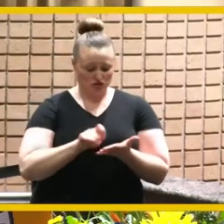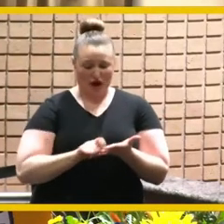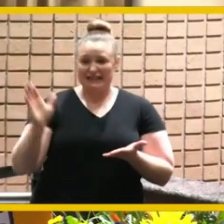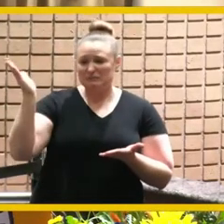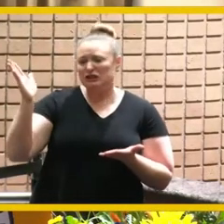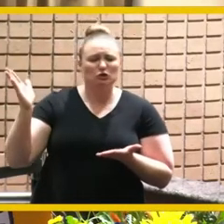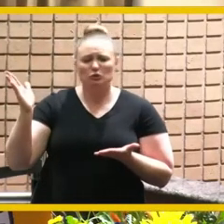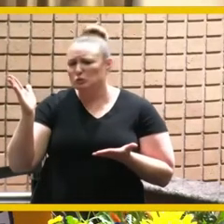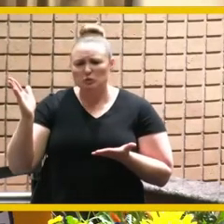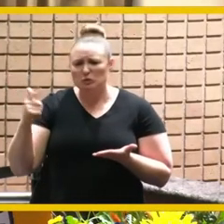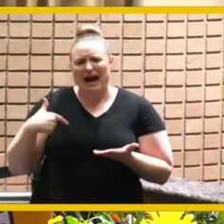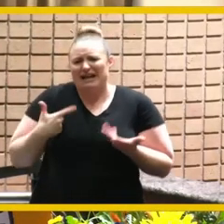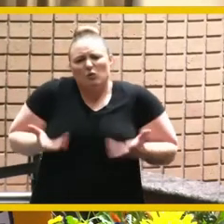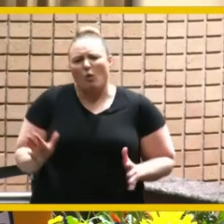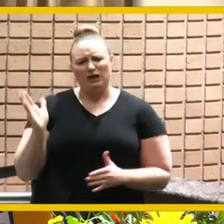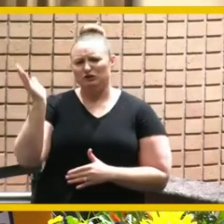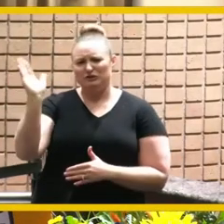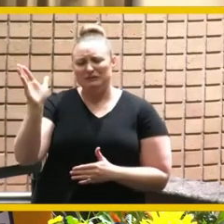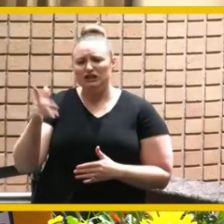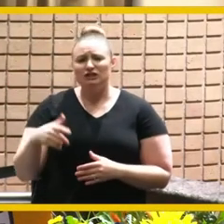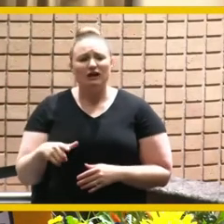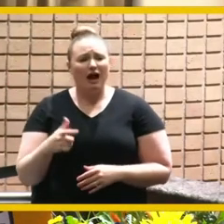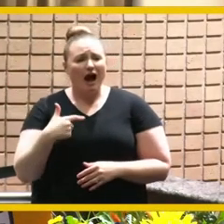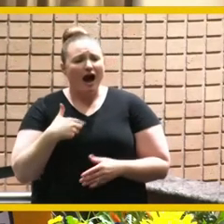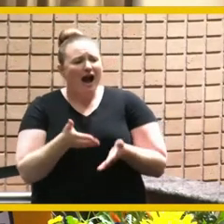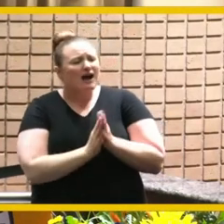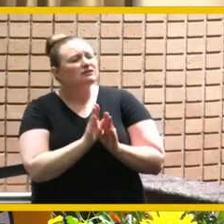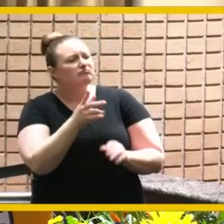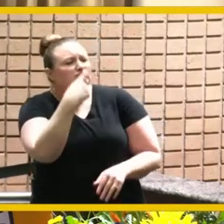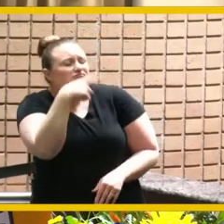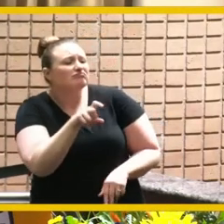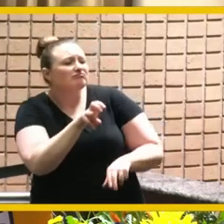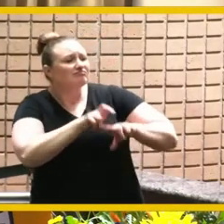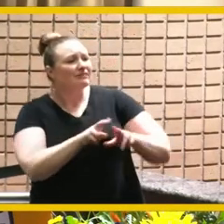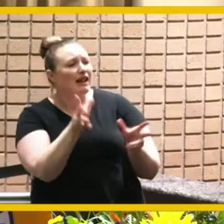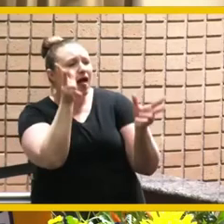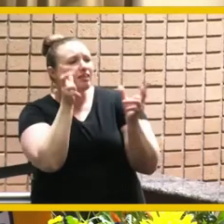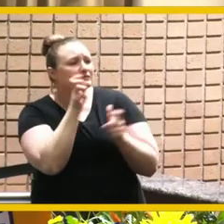that was one thing i asked can i just sit and listen and enjoy and that's what margie told me